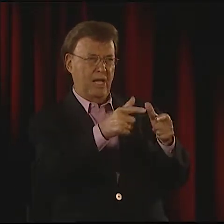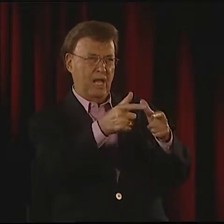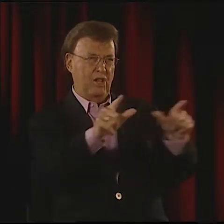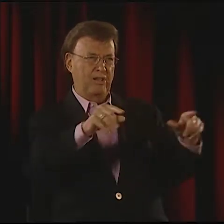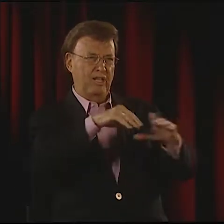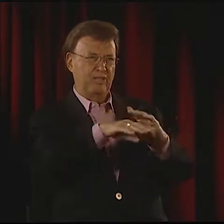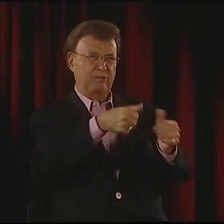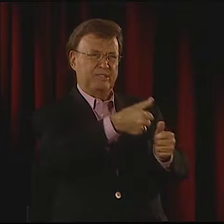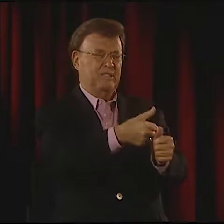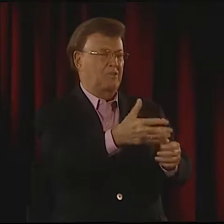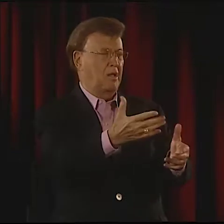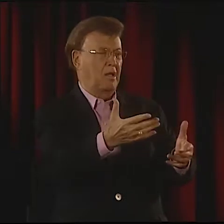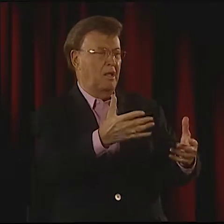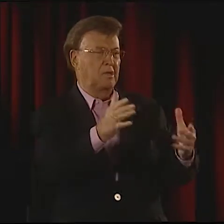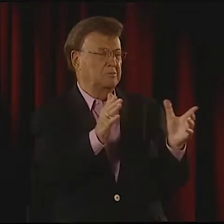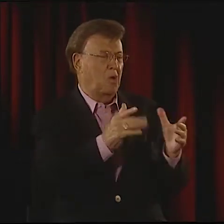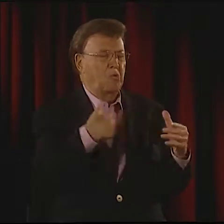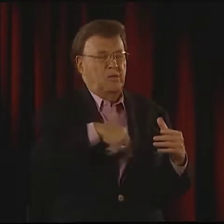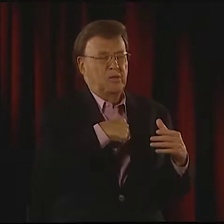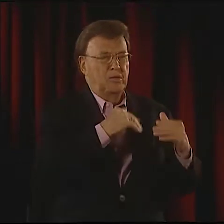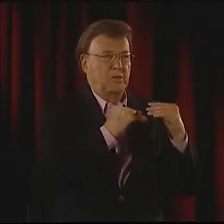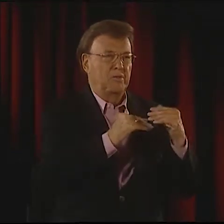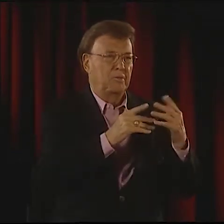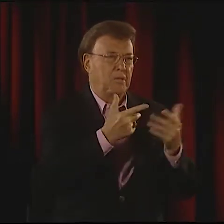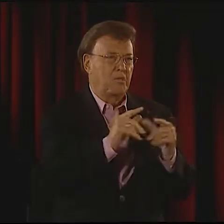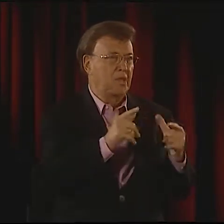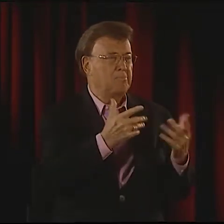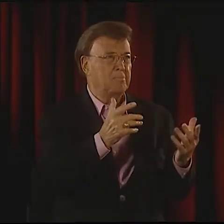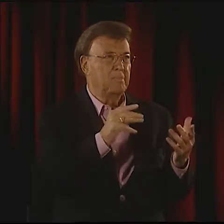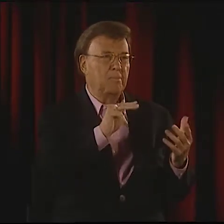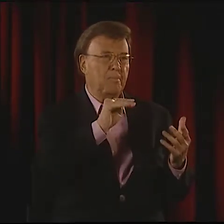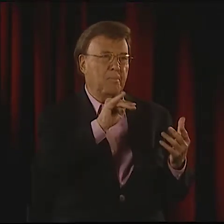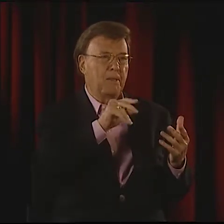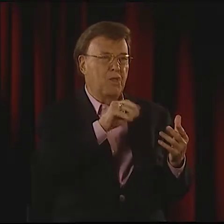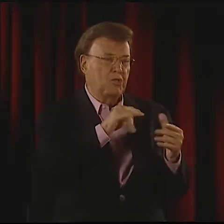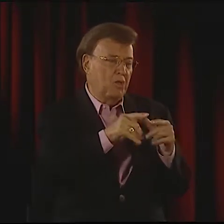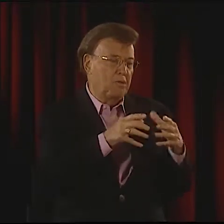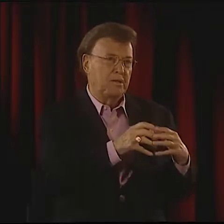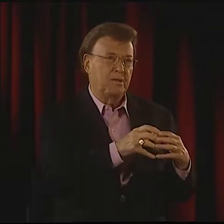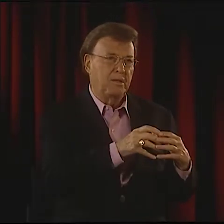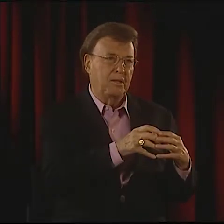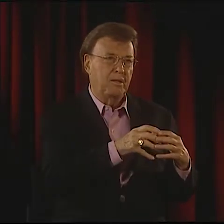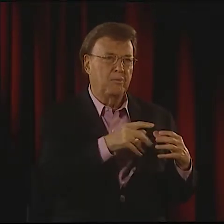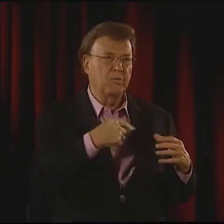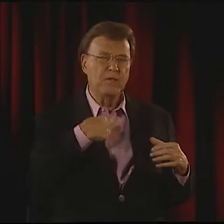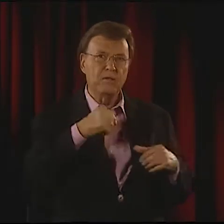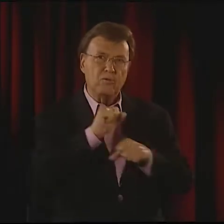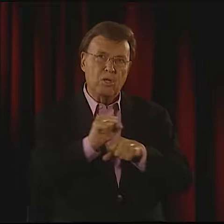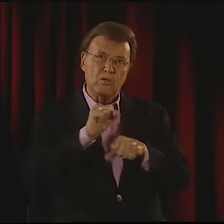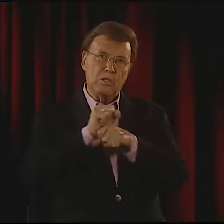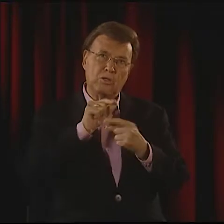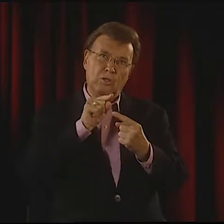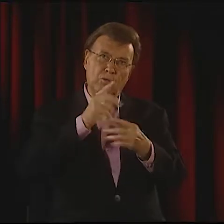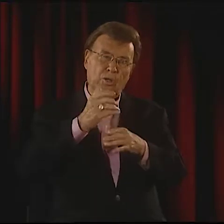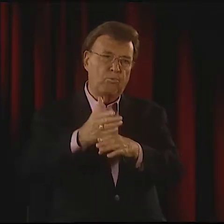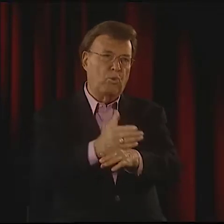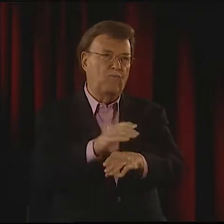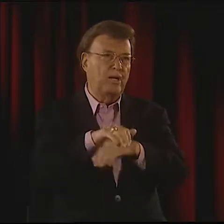WE'D TELL STORIES IN SIGN. DO YOU KNOW, I DID NOT REALLY SEE IT AS A LANGUAGE ITSELF. YOU KNOW, WE'RE JUST A SMALL MINORITY GROUP.